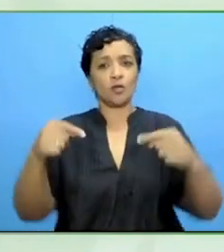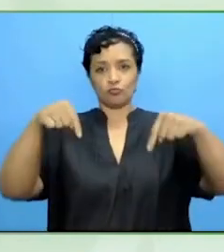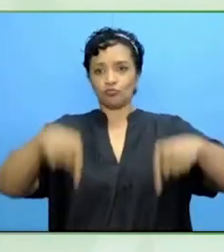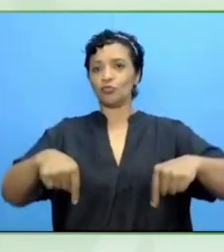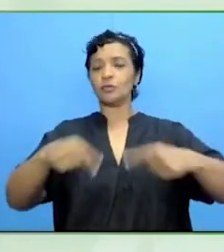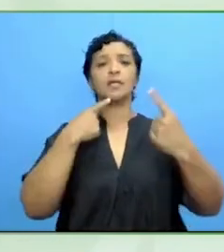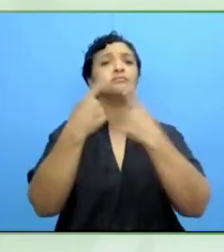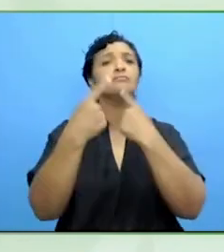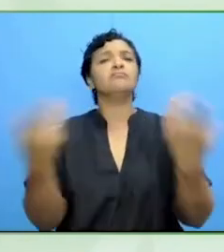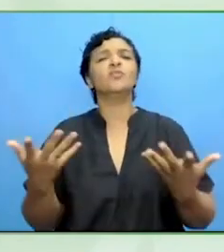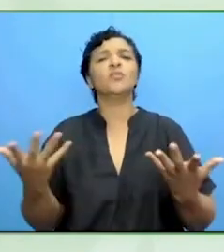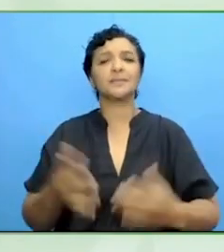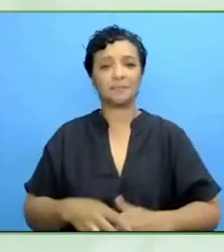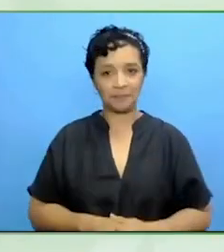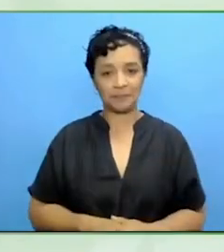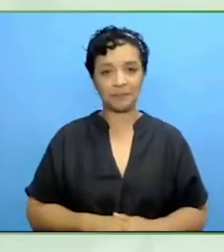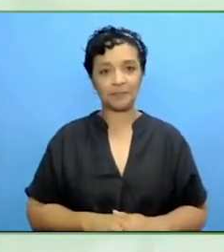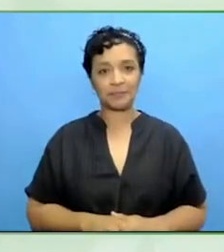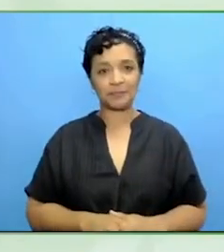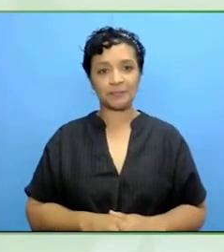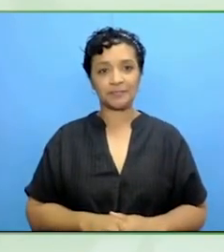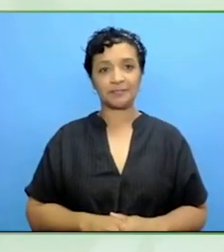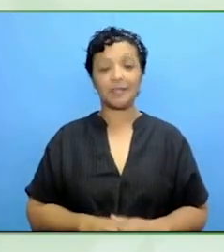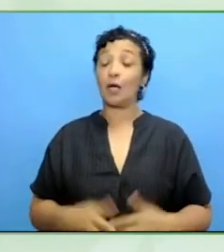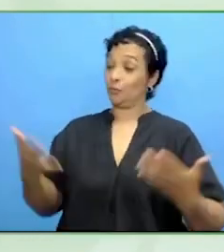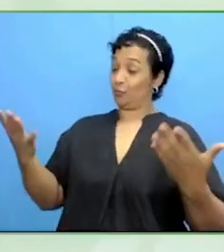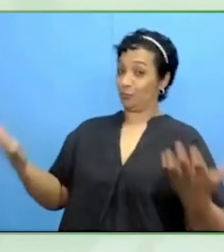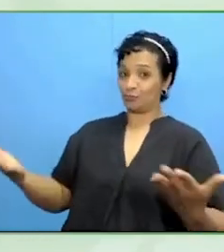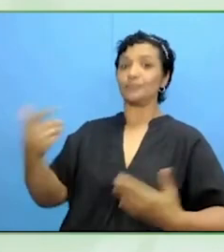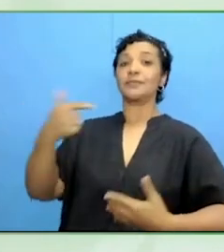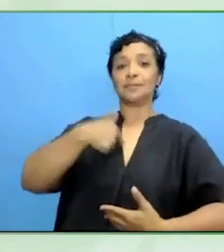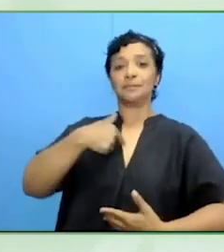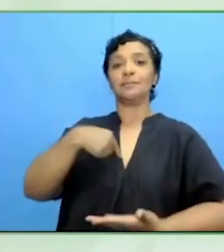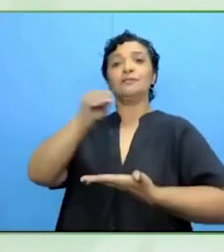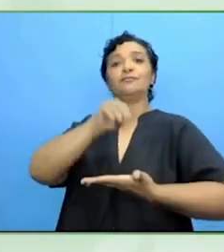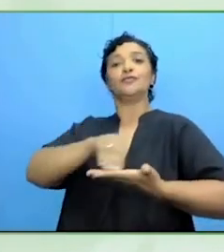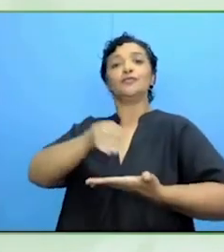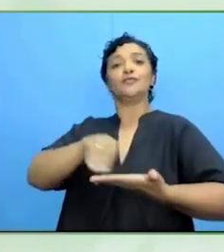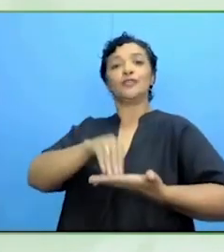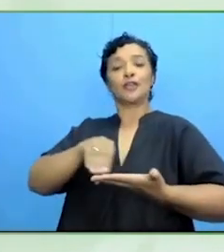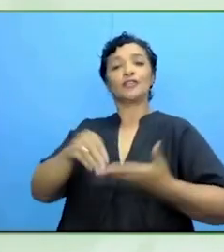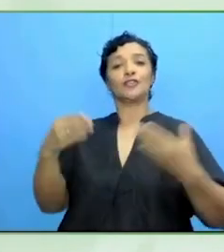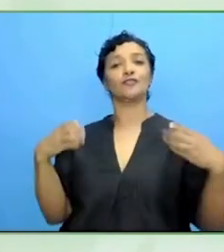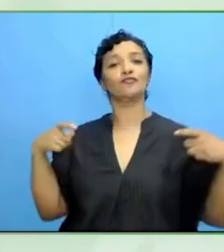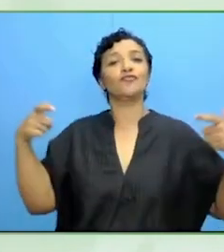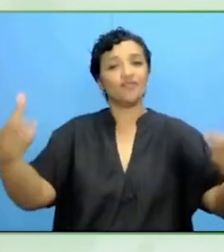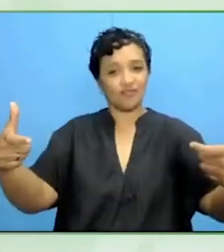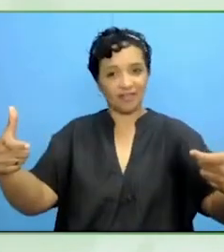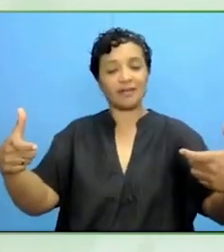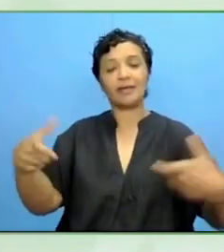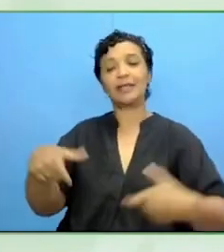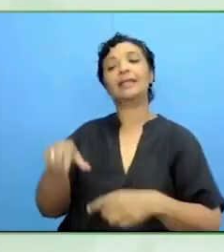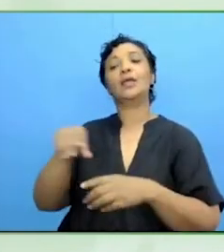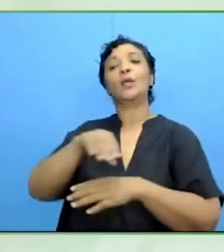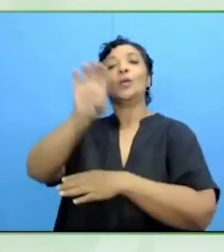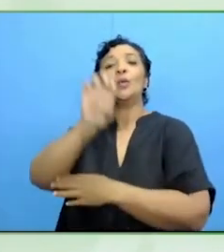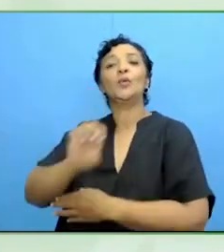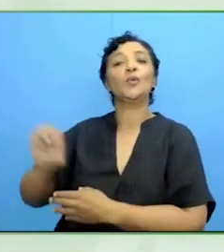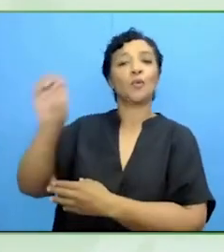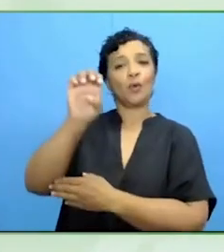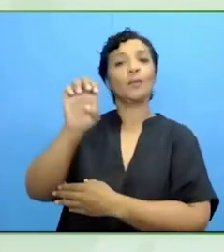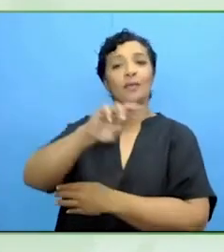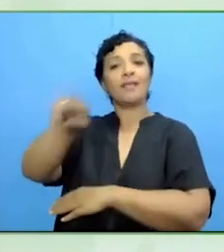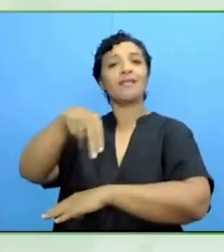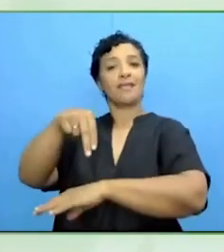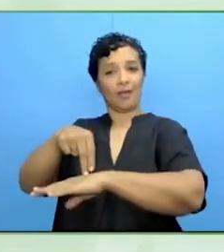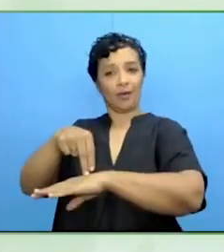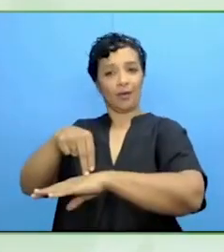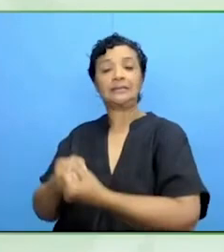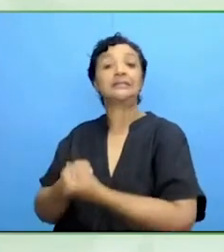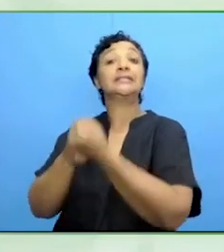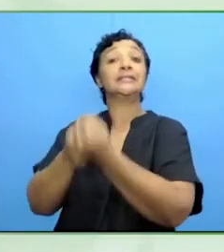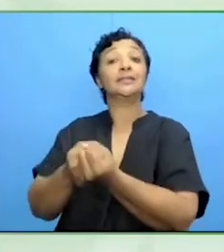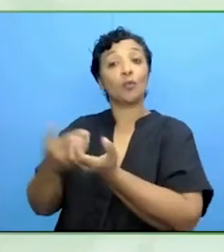I was secretary general of the EASPD but today I'm here to talk